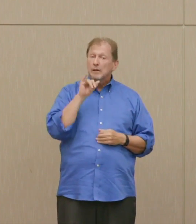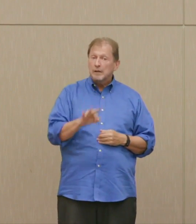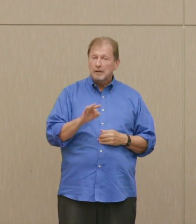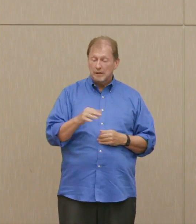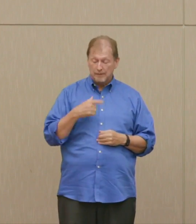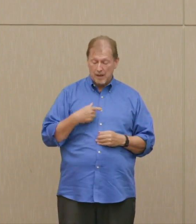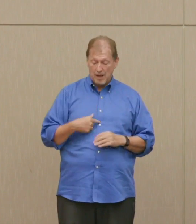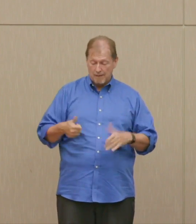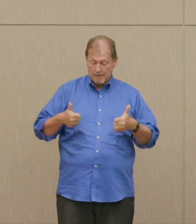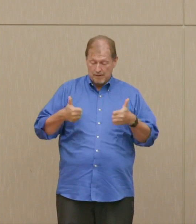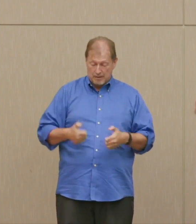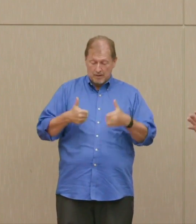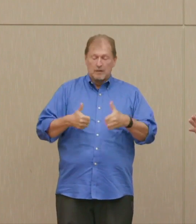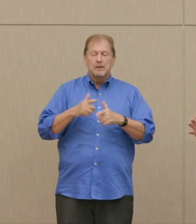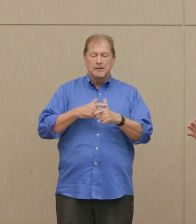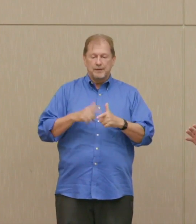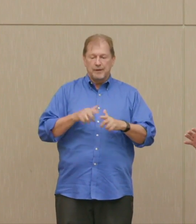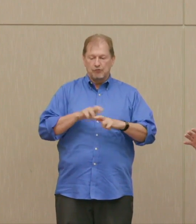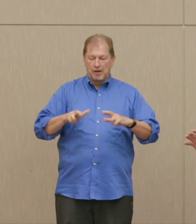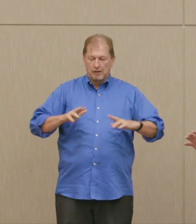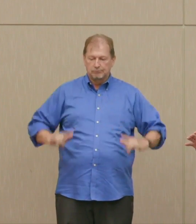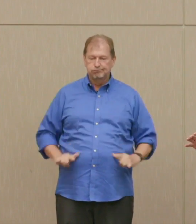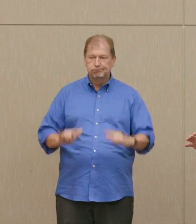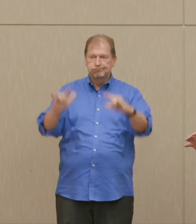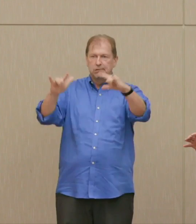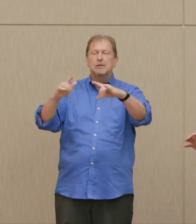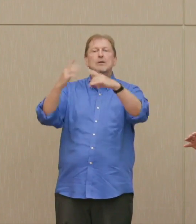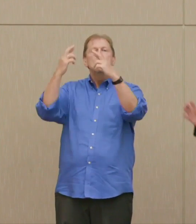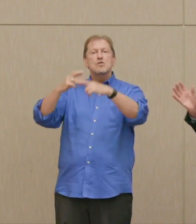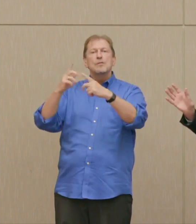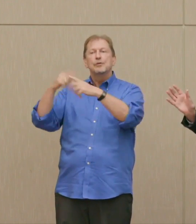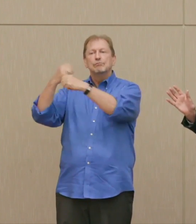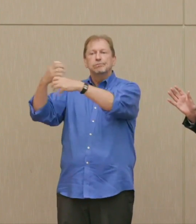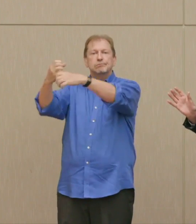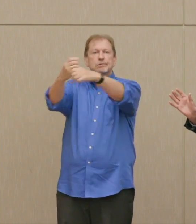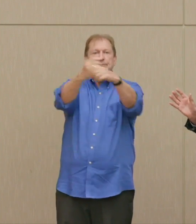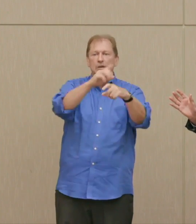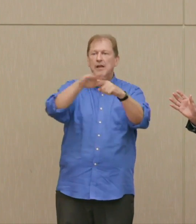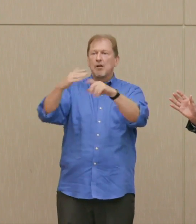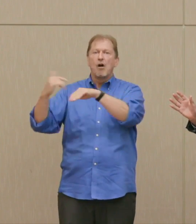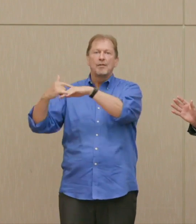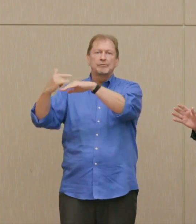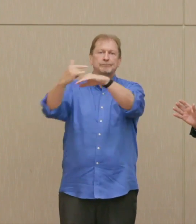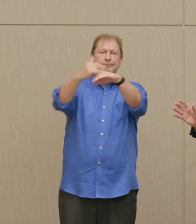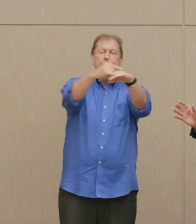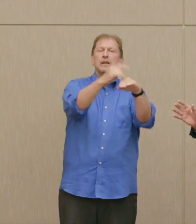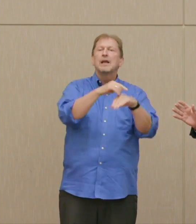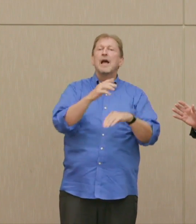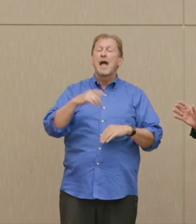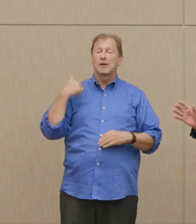before their warheads arrive and destroy our intercontinental ballistic missiles, our ICBMs.